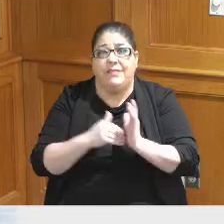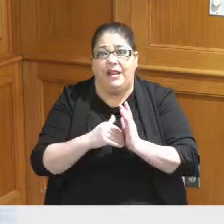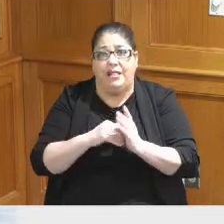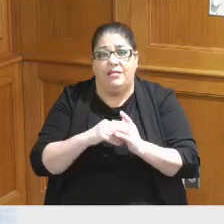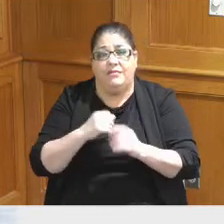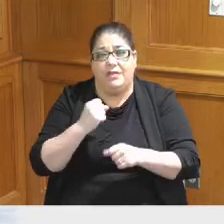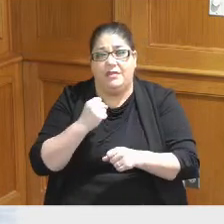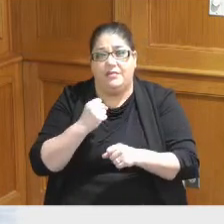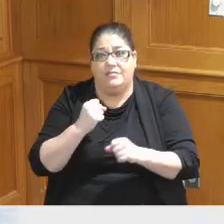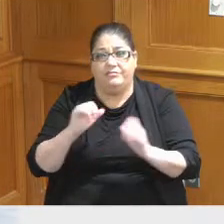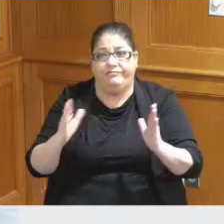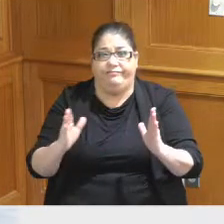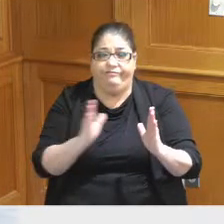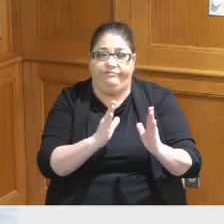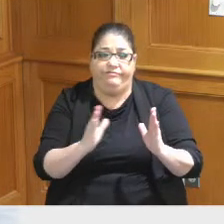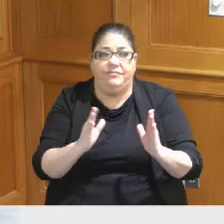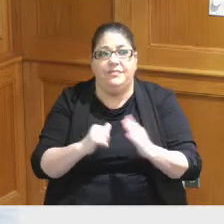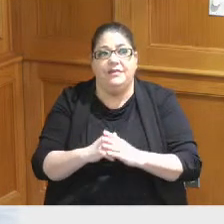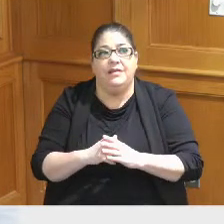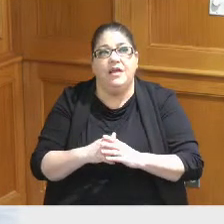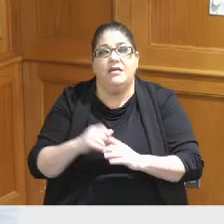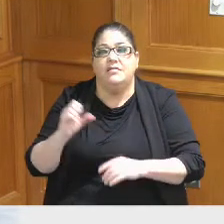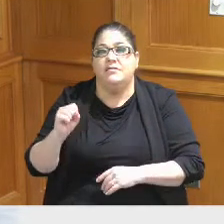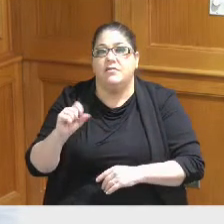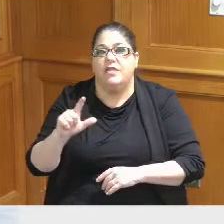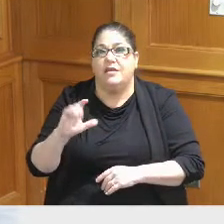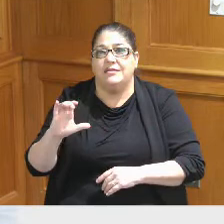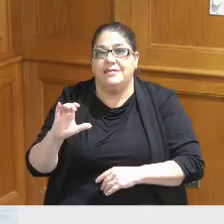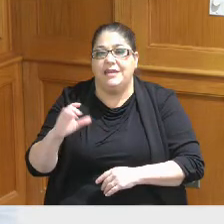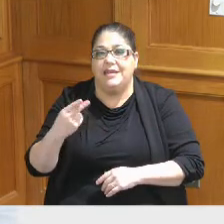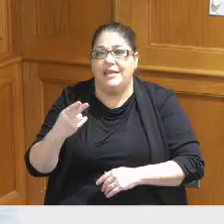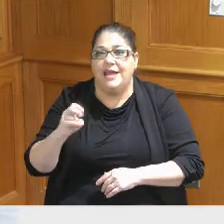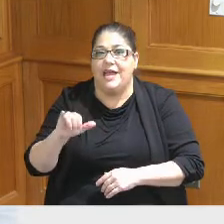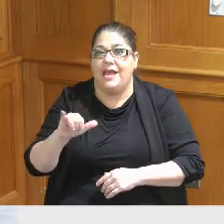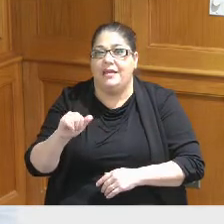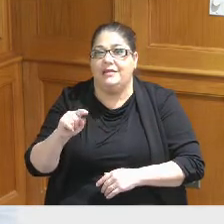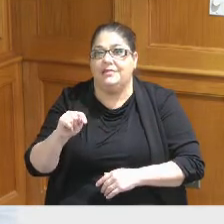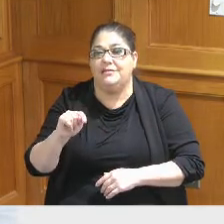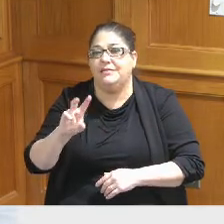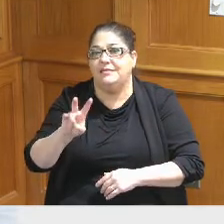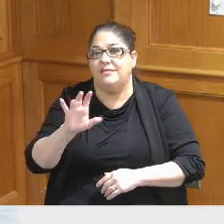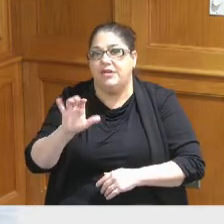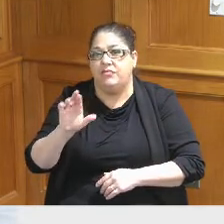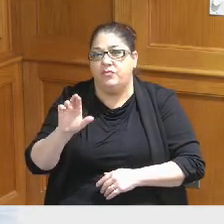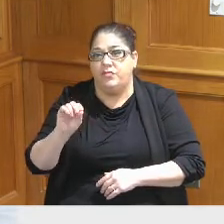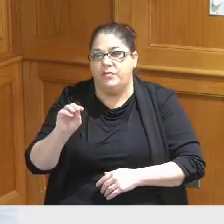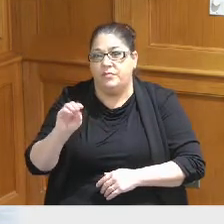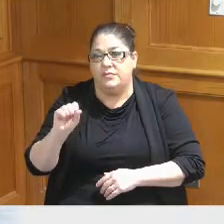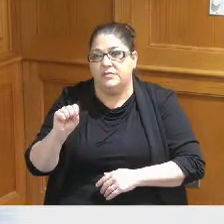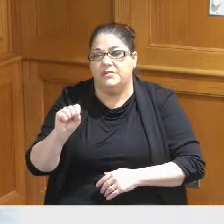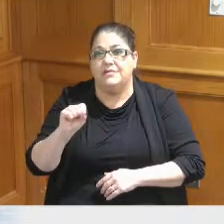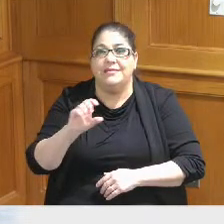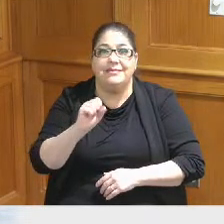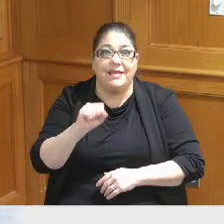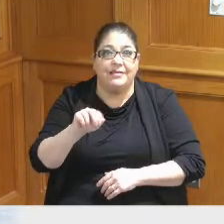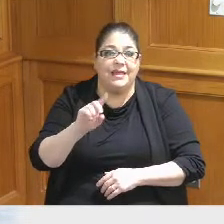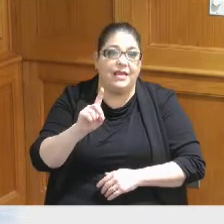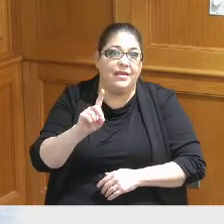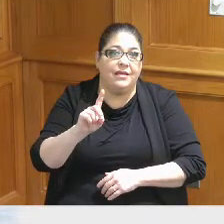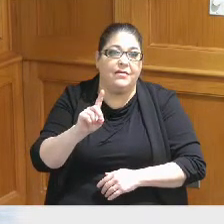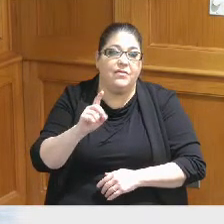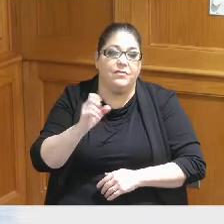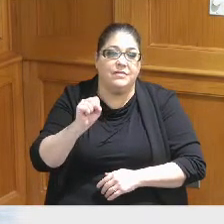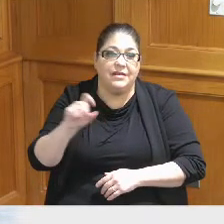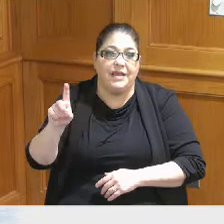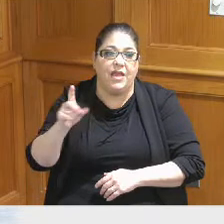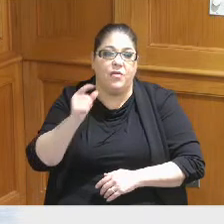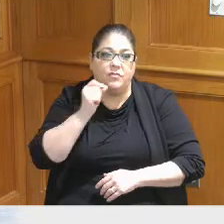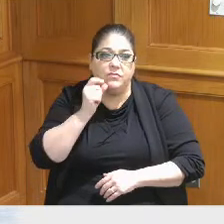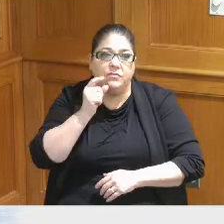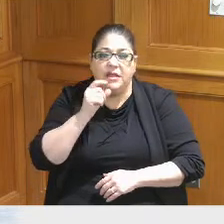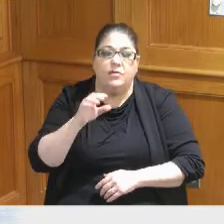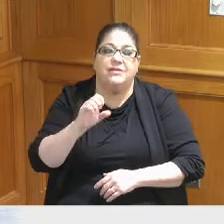developed the Salt Lake City Hyatt at 700 rooms I know they did the the San Diego Lane field Hotel